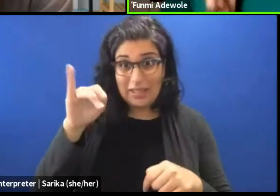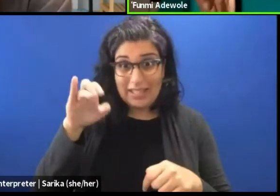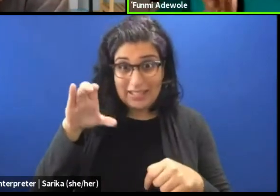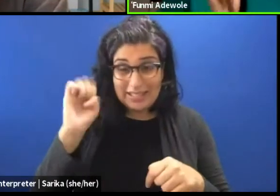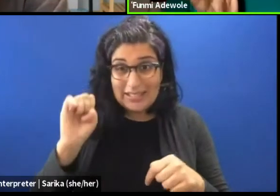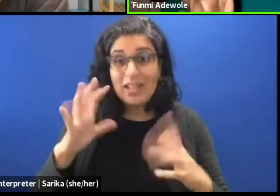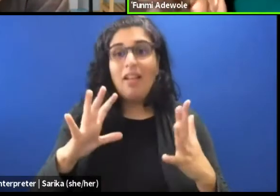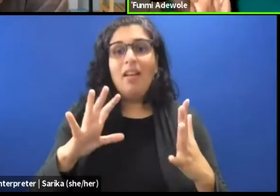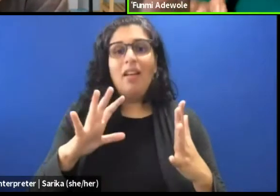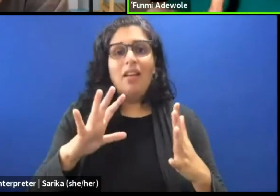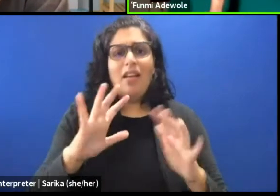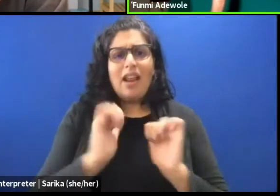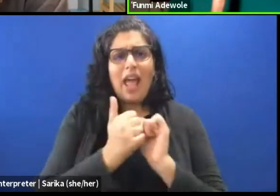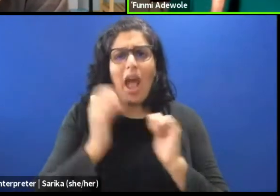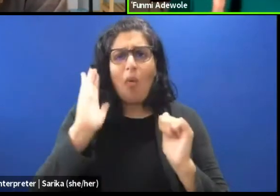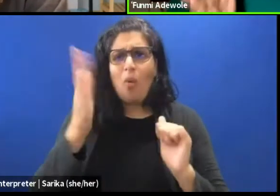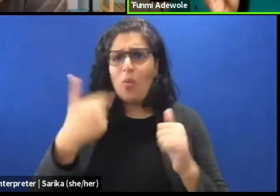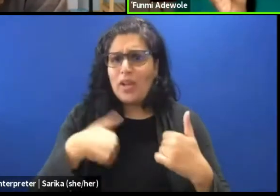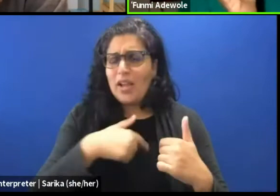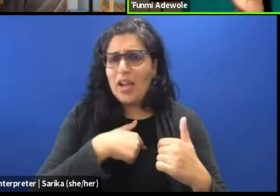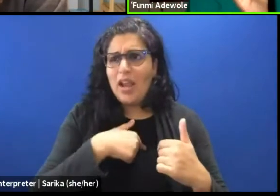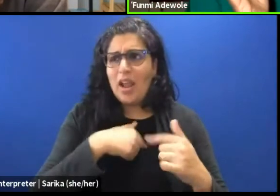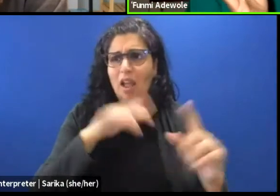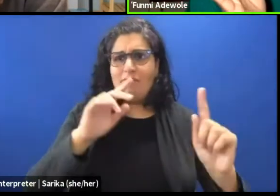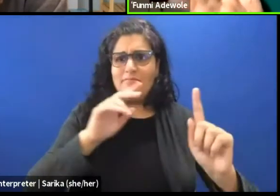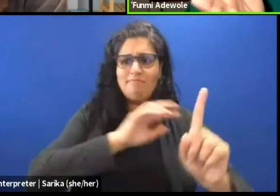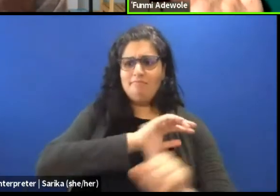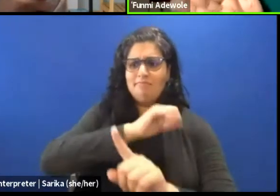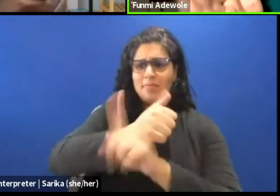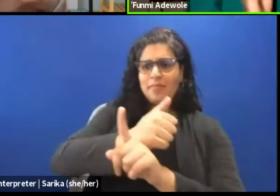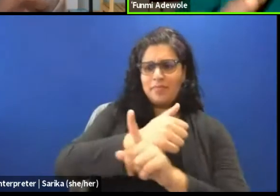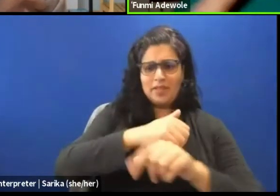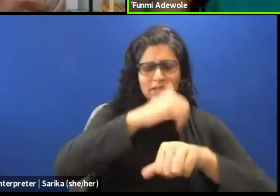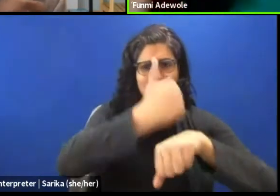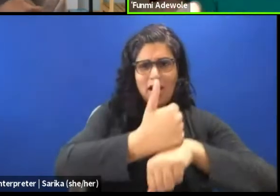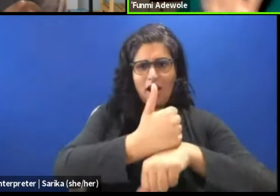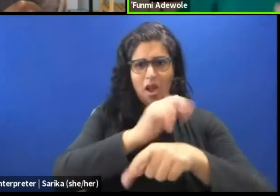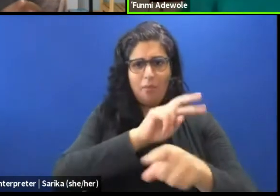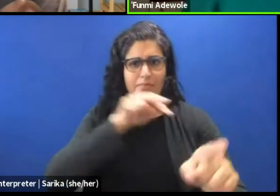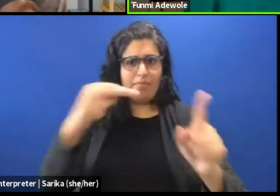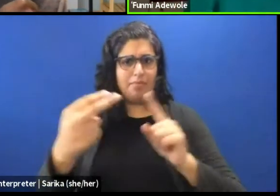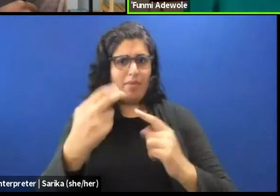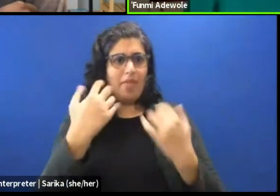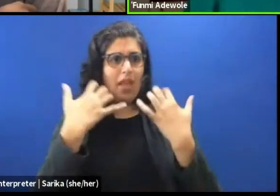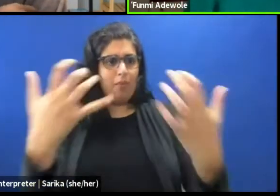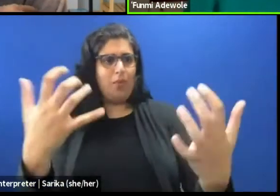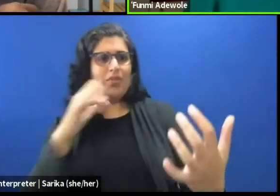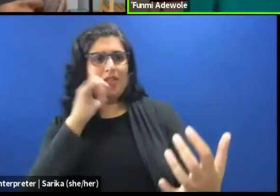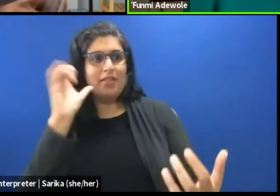And how are we gonna frame it that we the audience doesn't just impose the meaning on them.